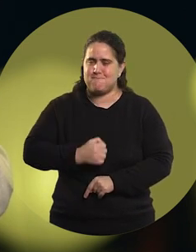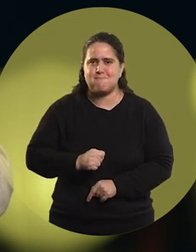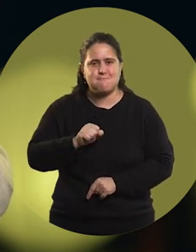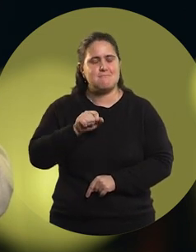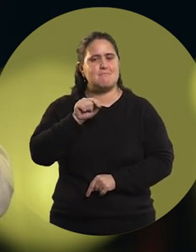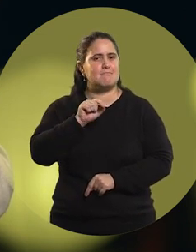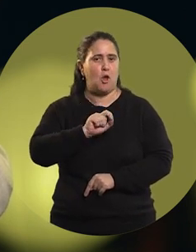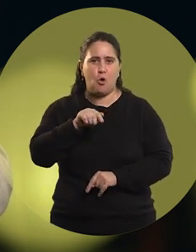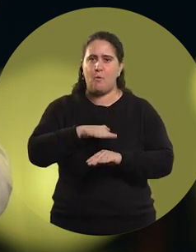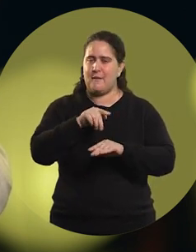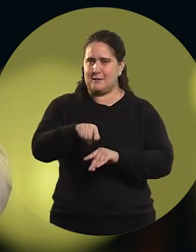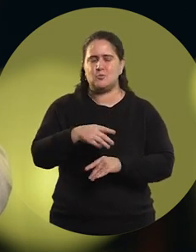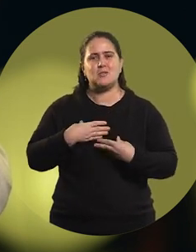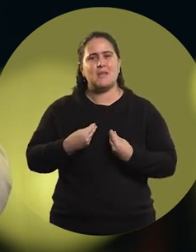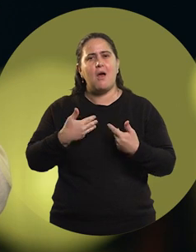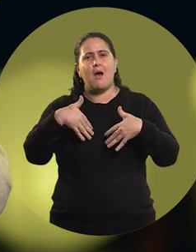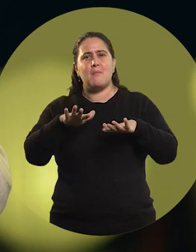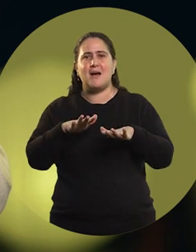because I felt that